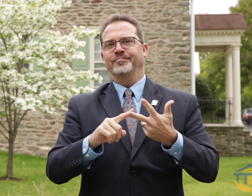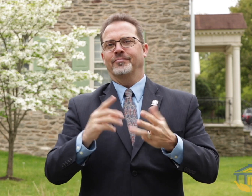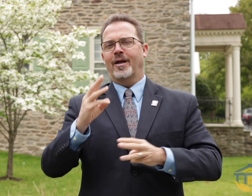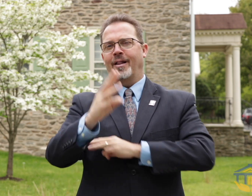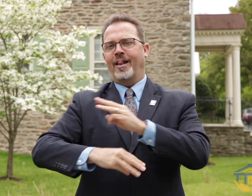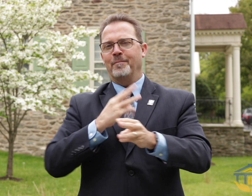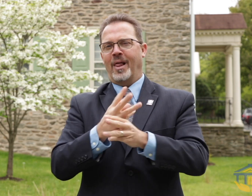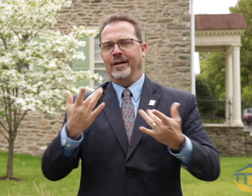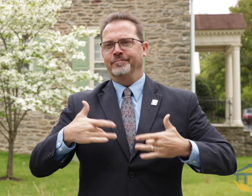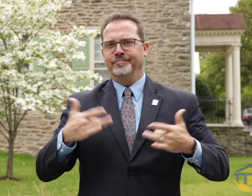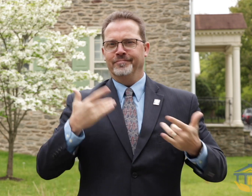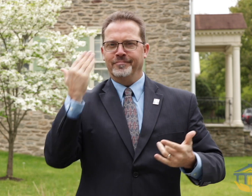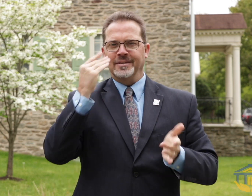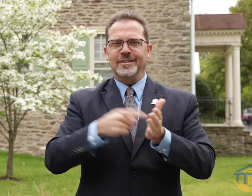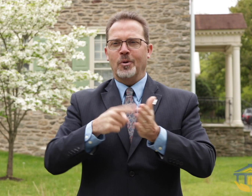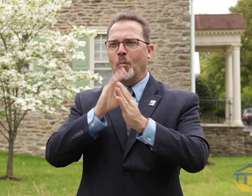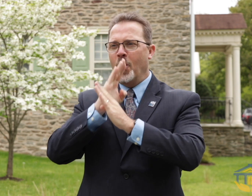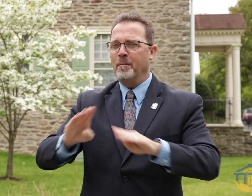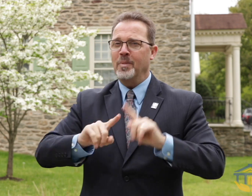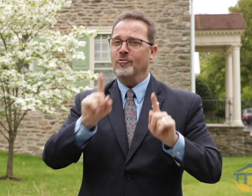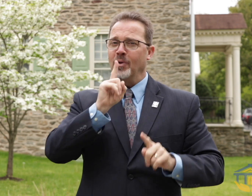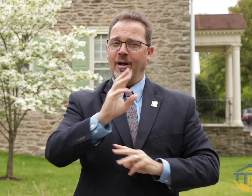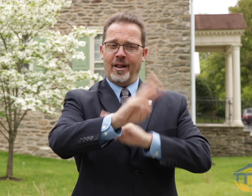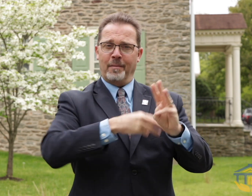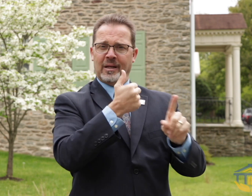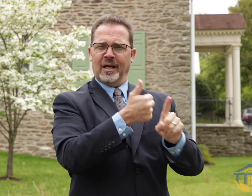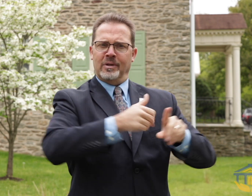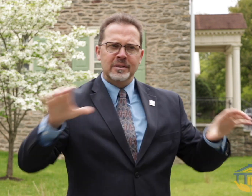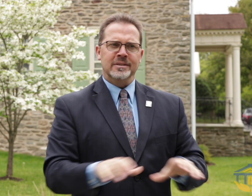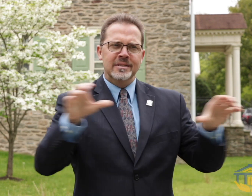next year. There is always information to share about alumni as well. We know that